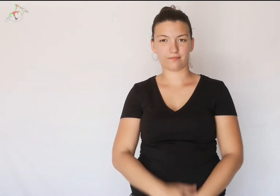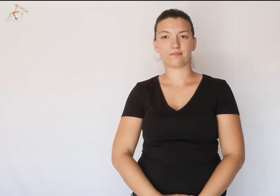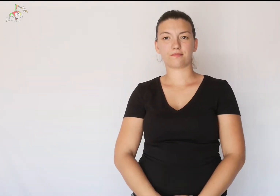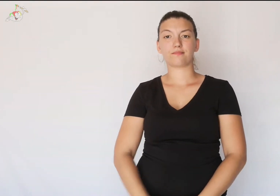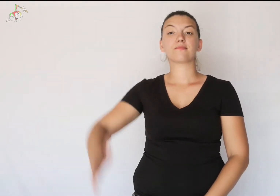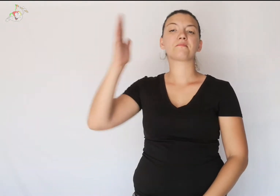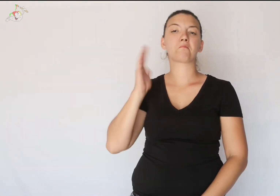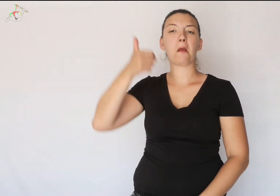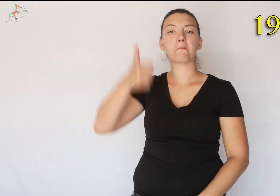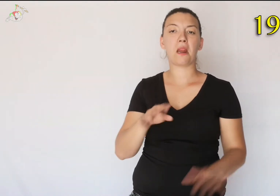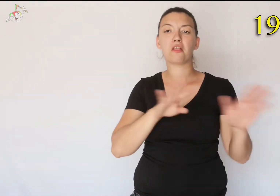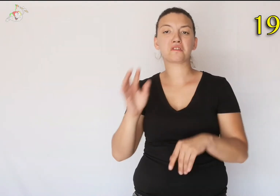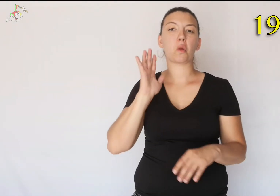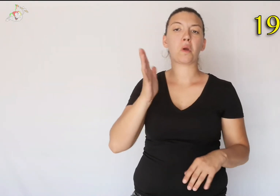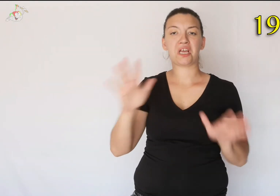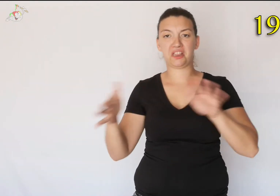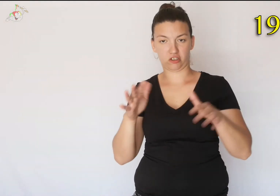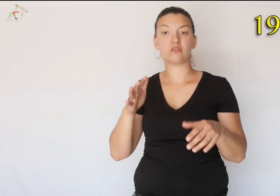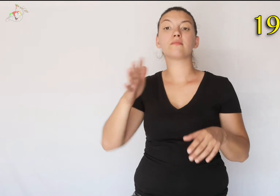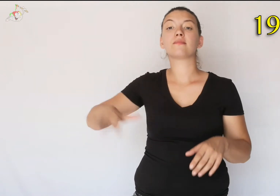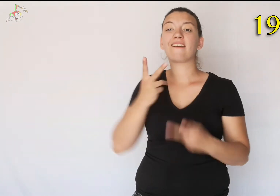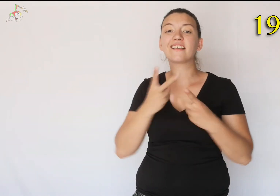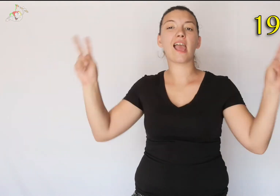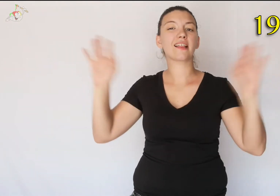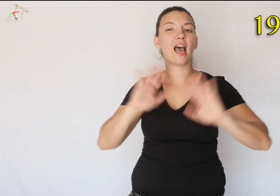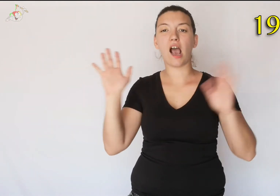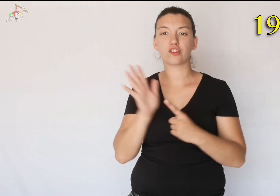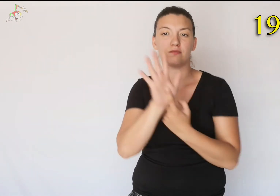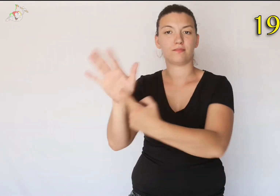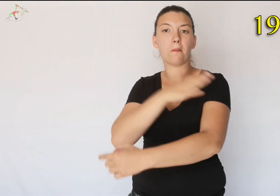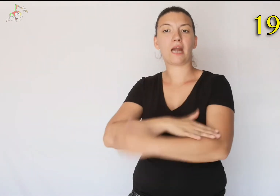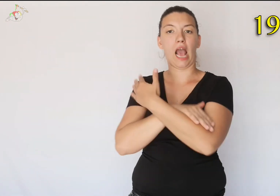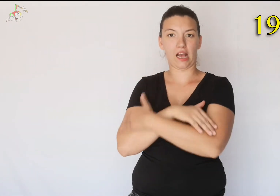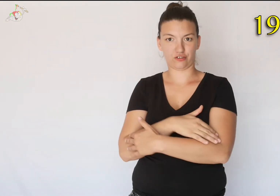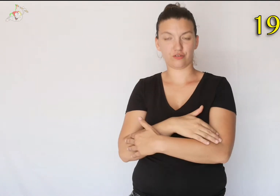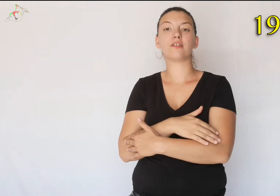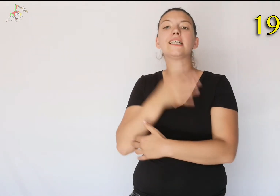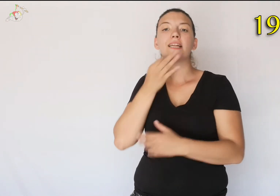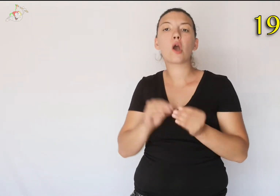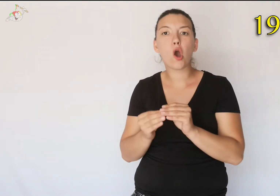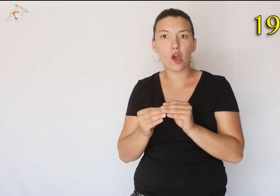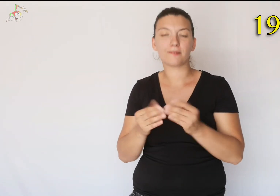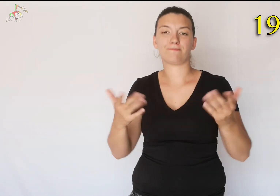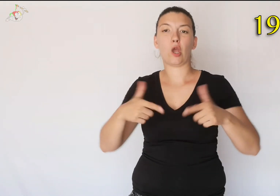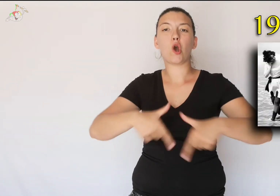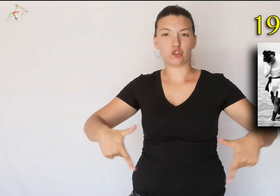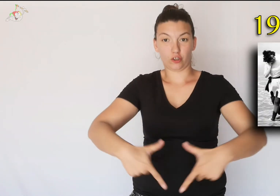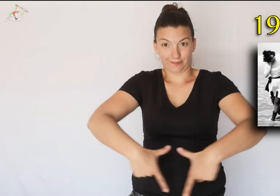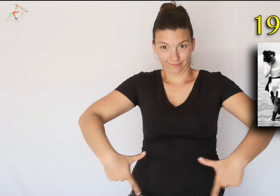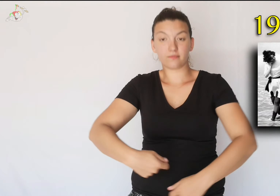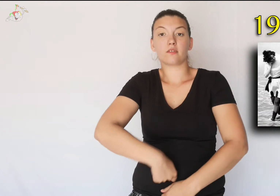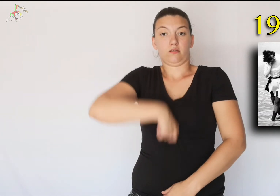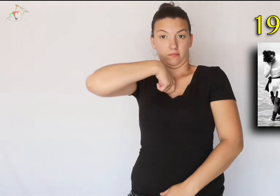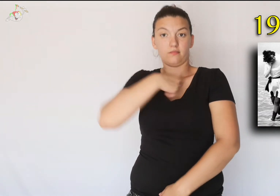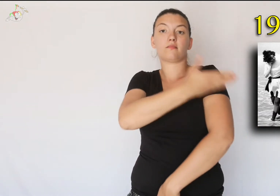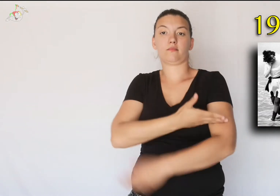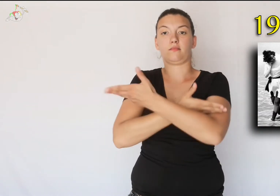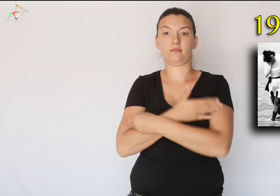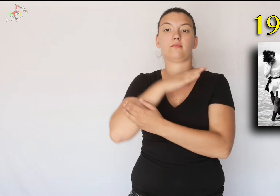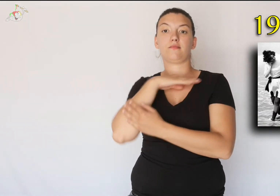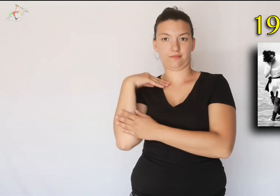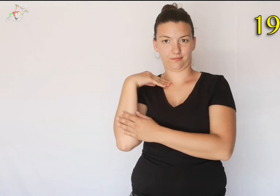In 1915 it was forbidden to show the arms, so the one-piece swimsuit with short sleeves was used.